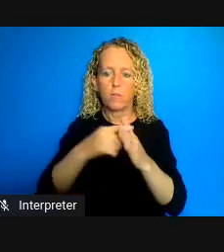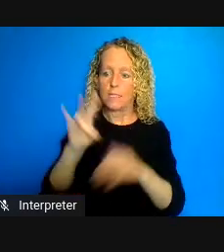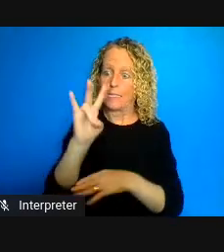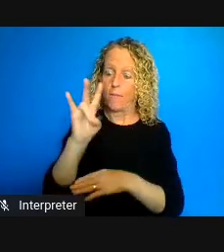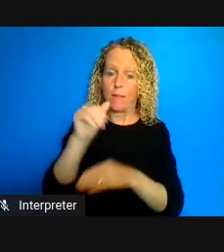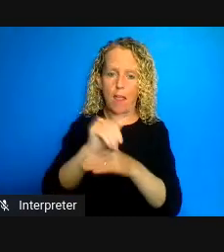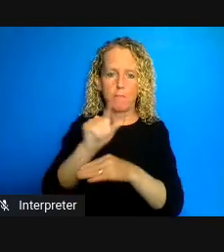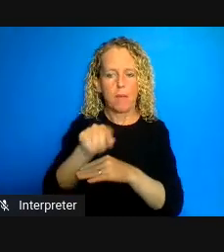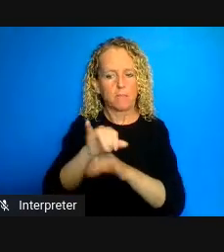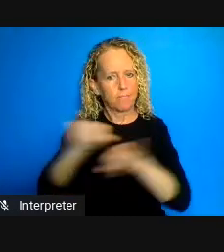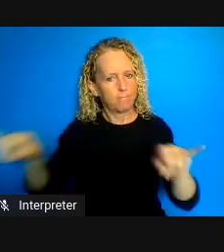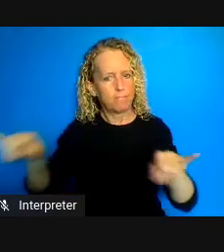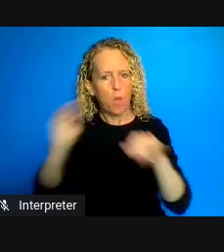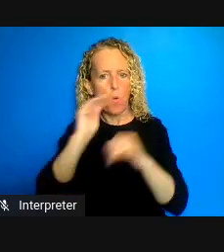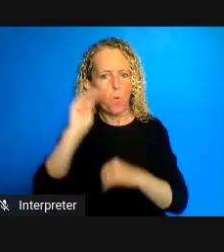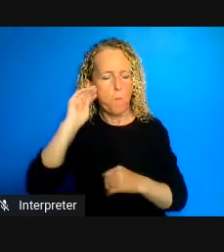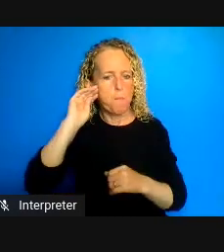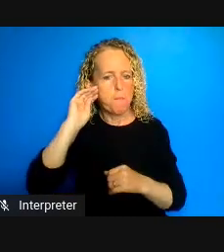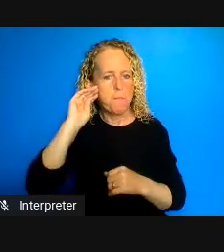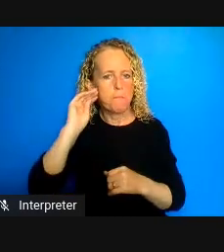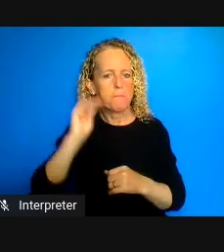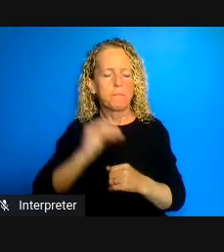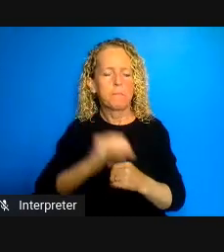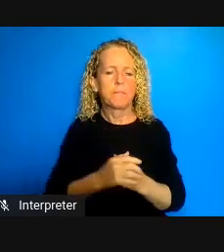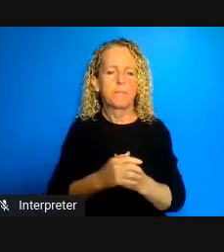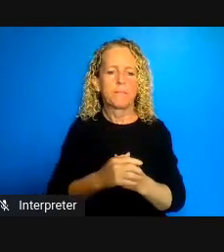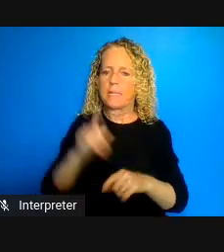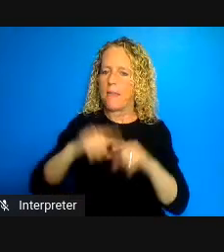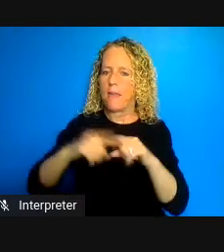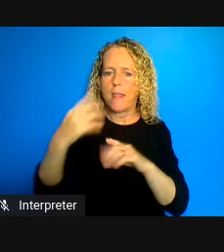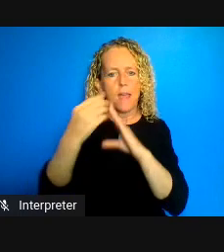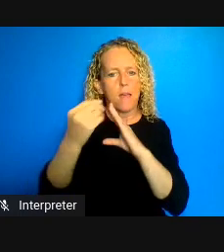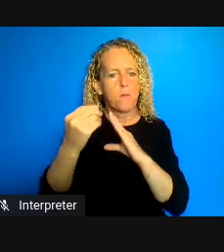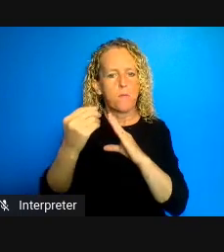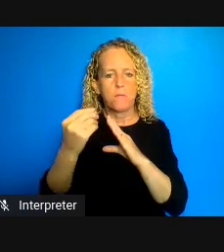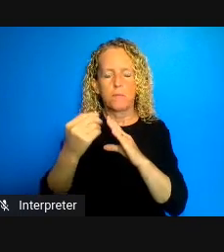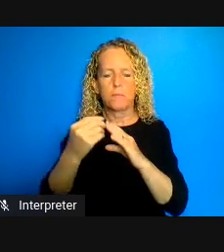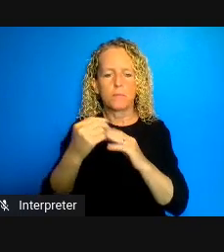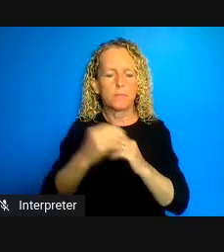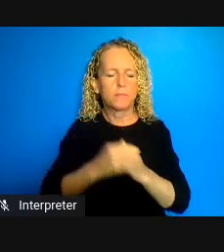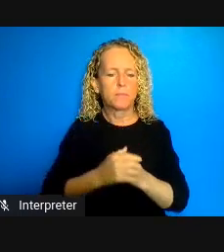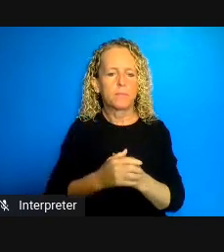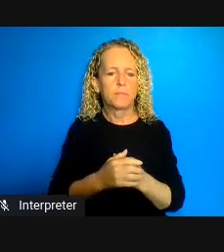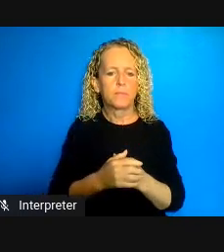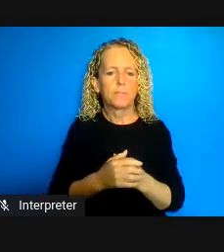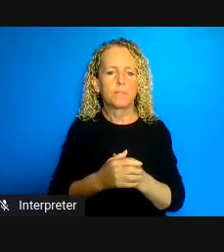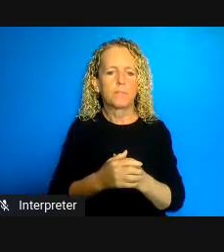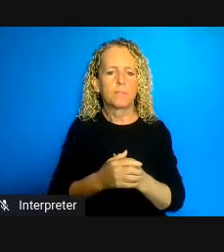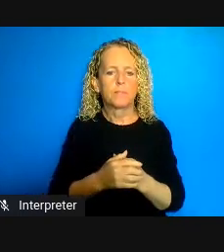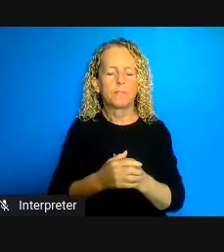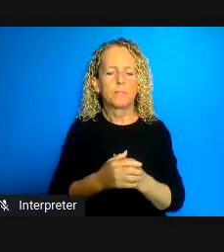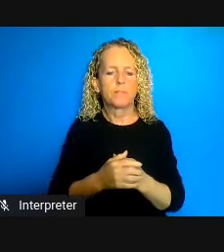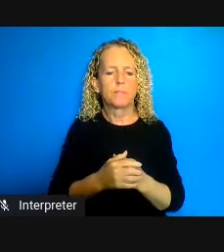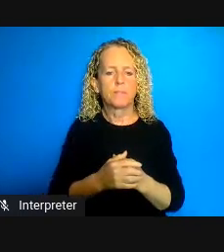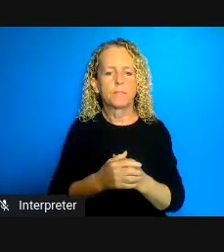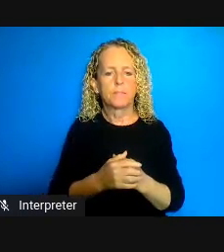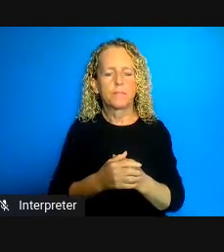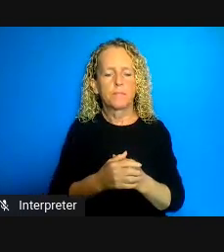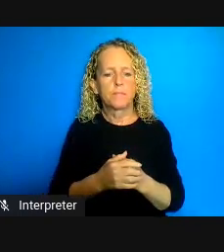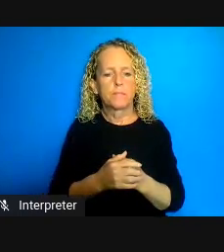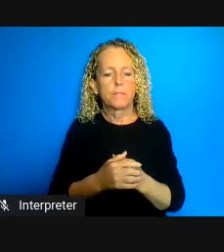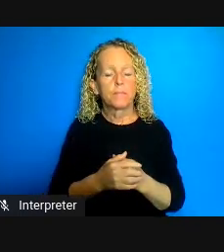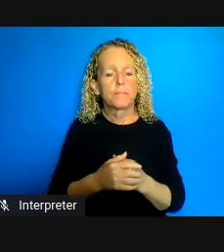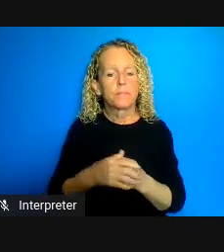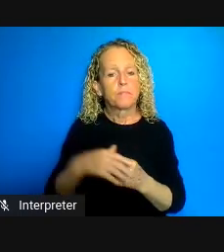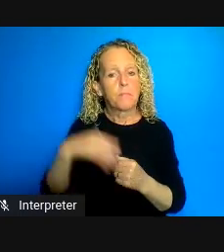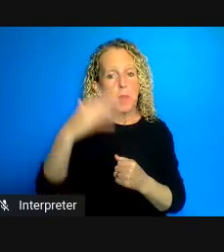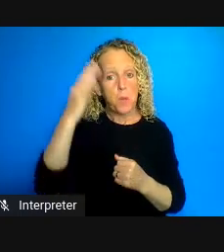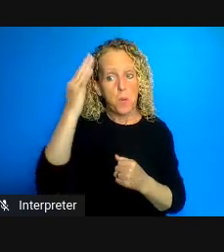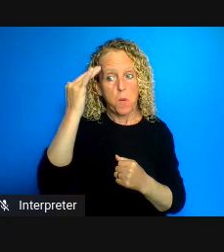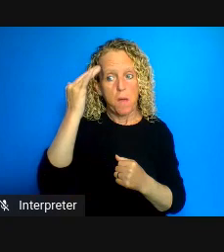taking the situation because they are we're calling the impact of influenza,